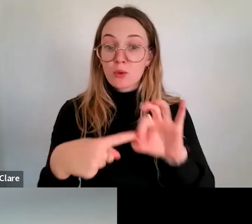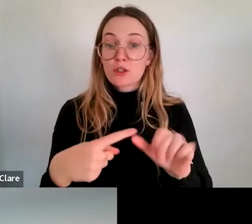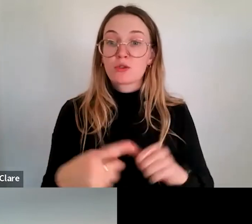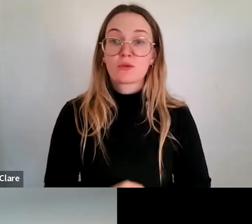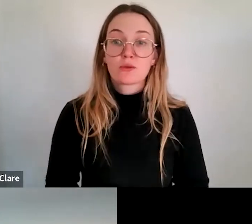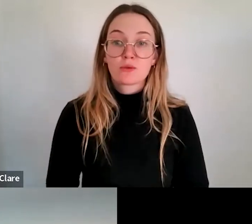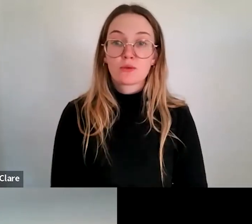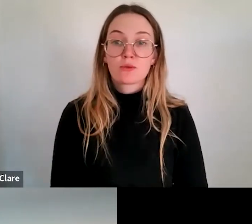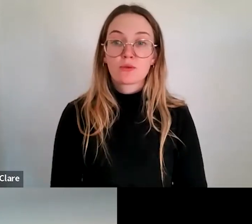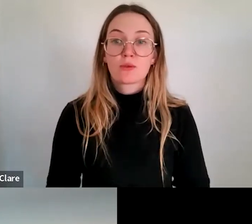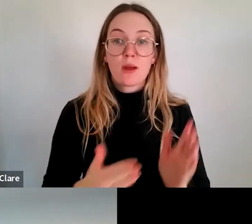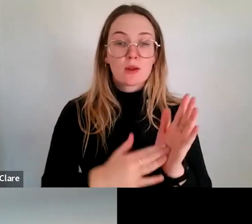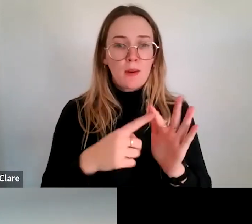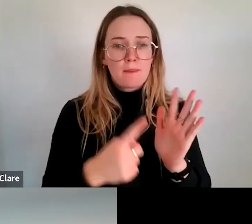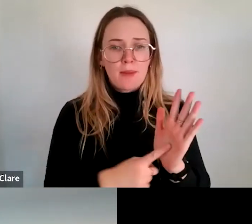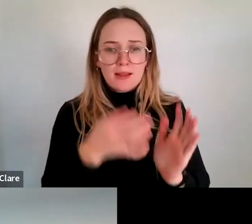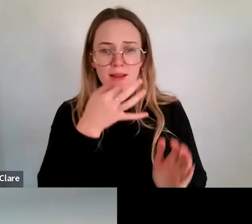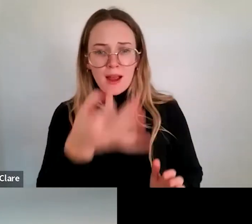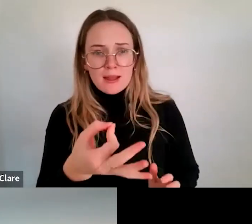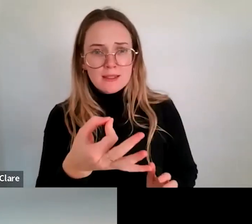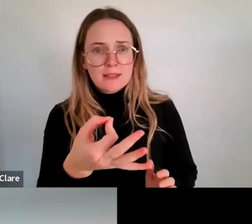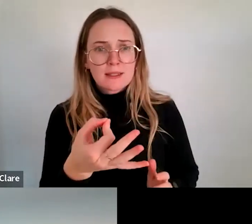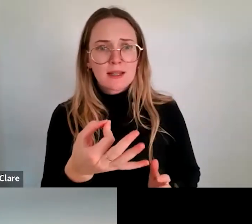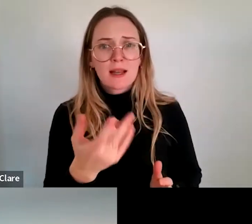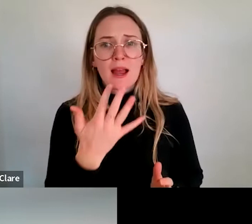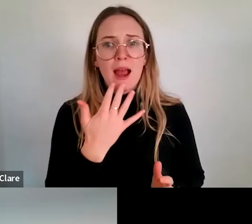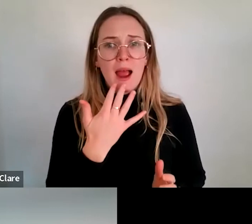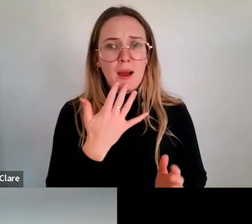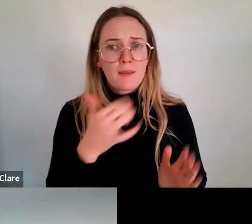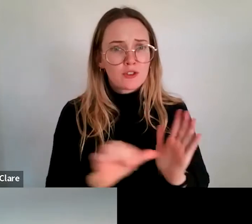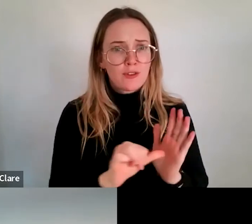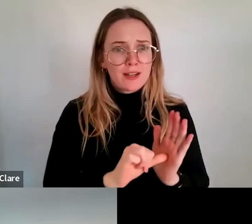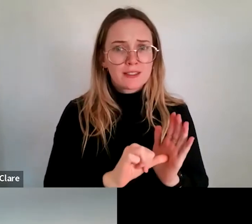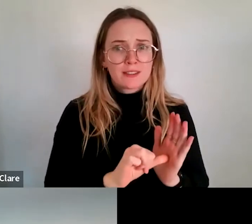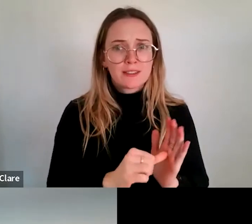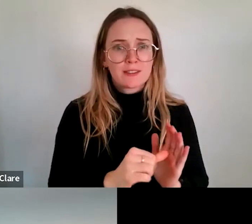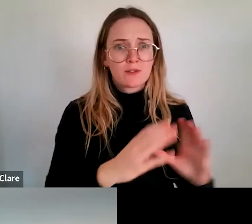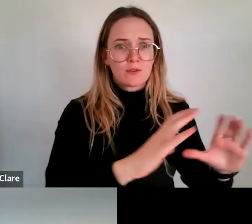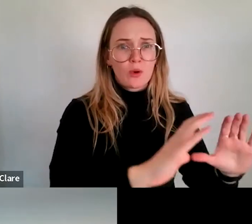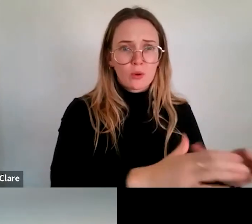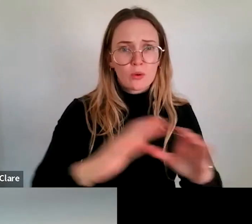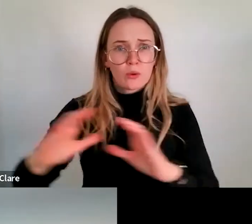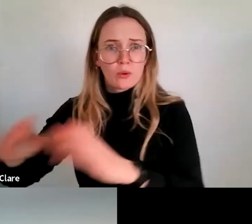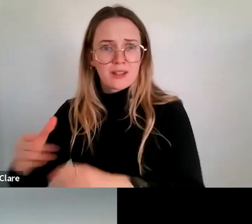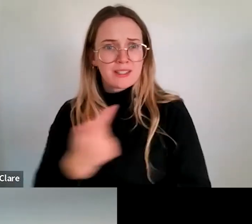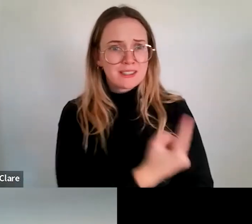So Mel is asking, "How much funding is available in each category?" So perhaps just repeat that for us, Annette.